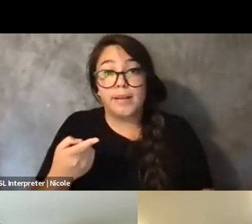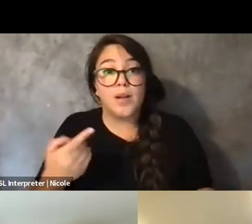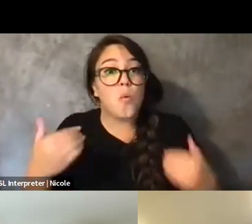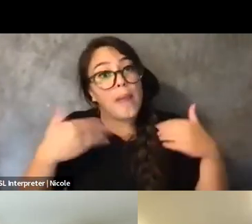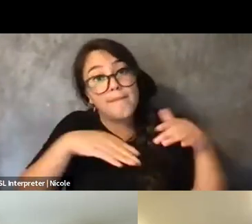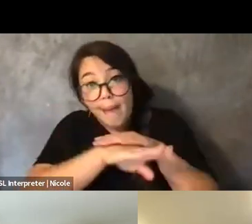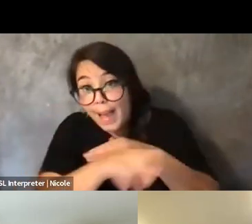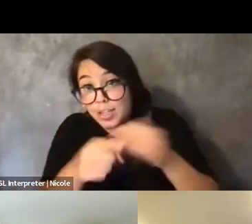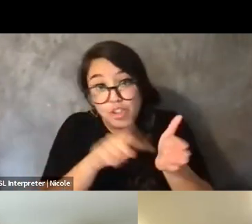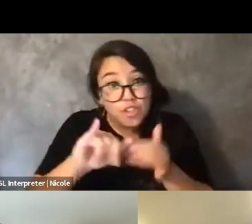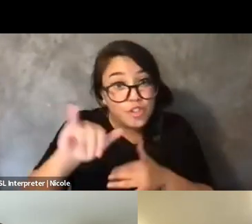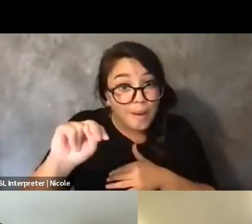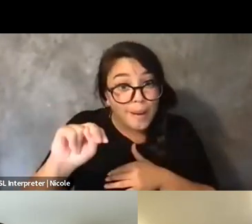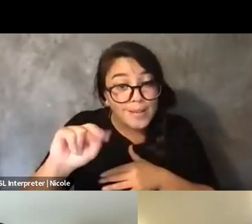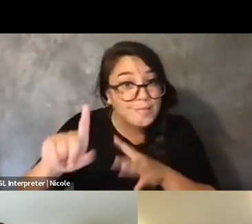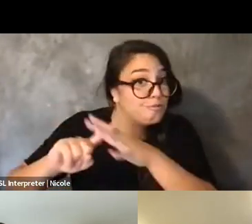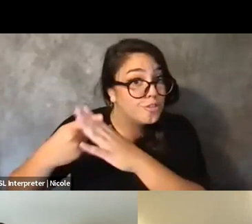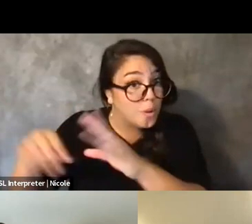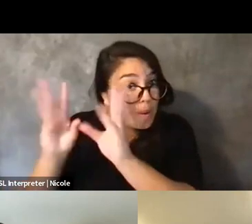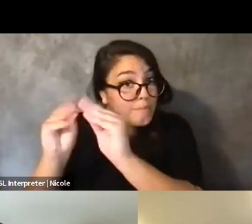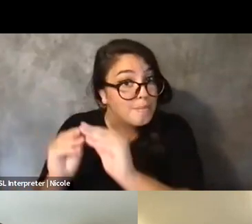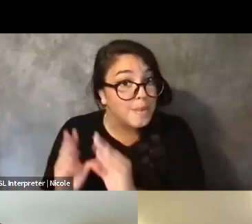have provided so much possibility.